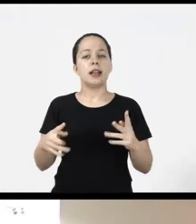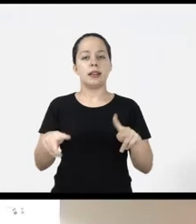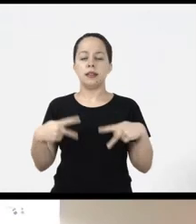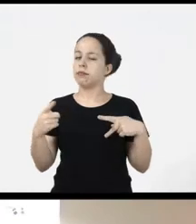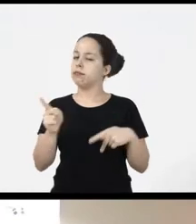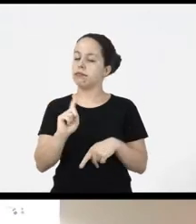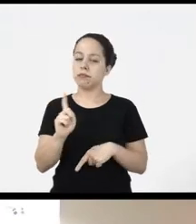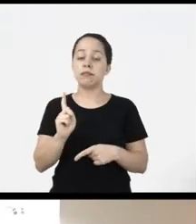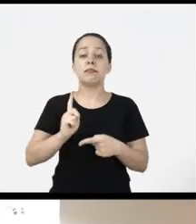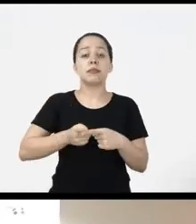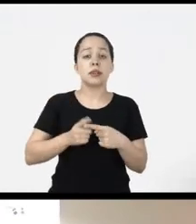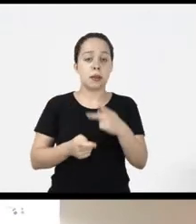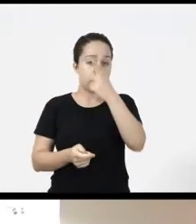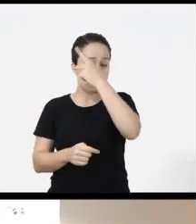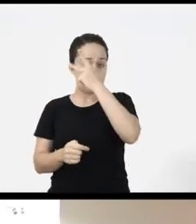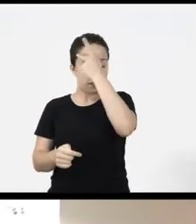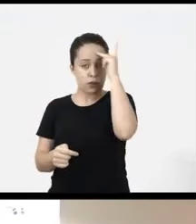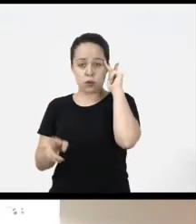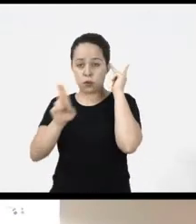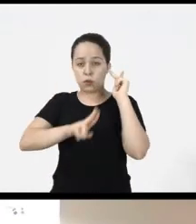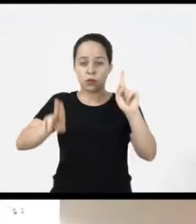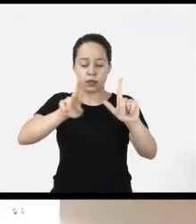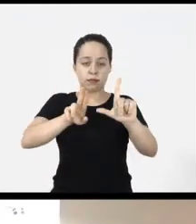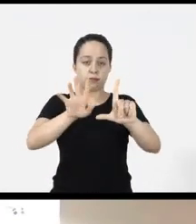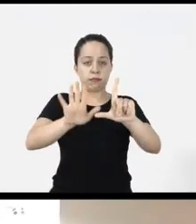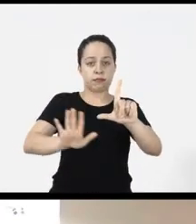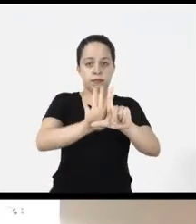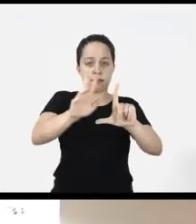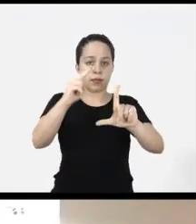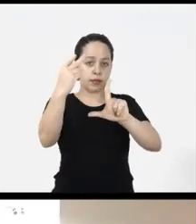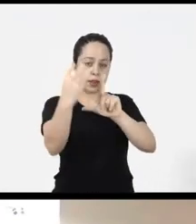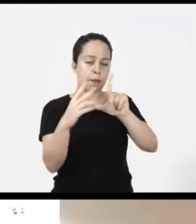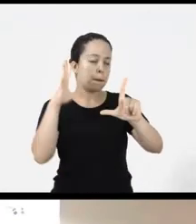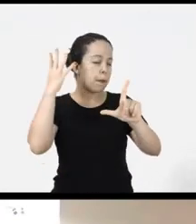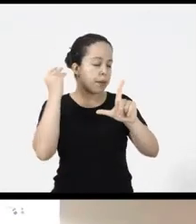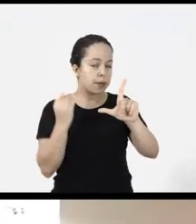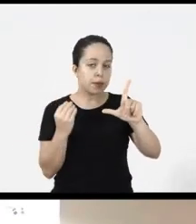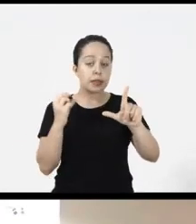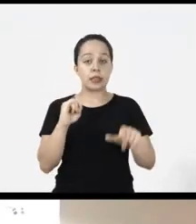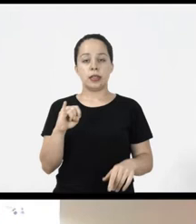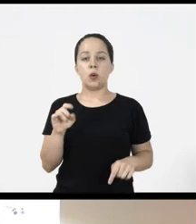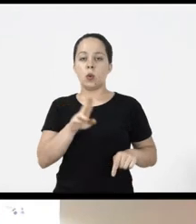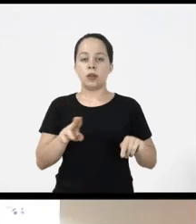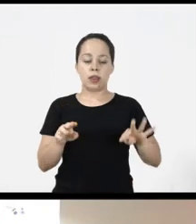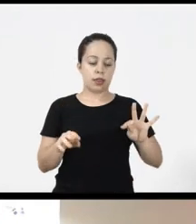and then the link because because screen reader users they browse for example with the Tab key